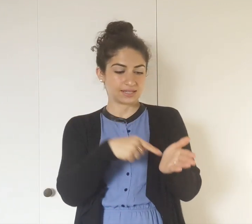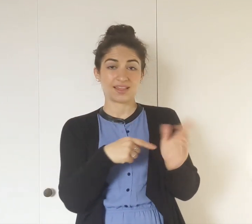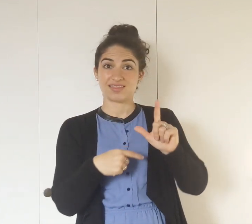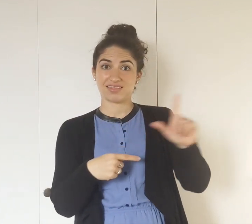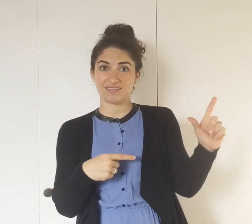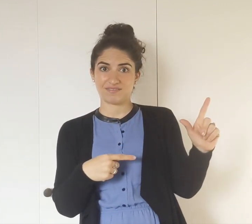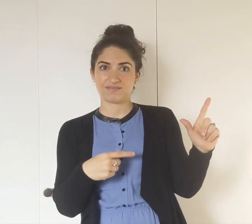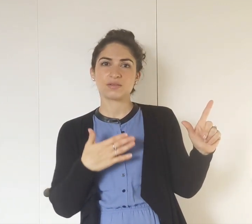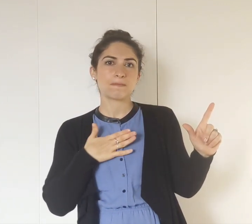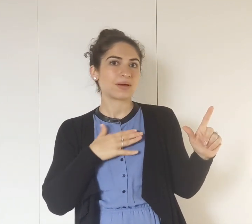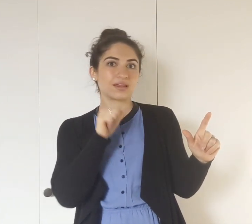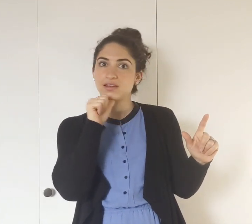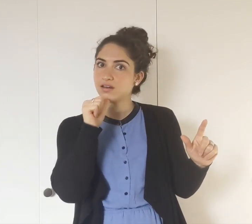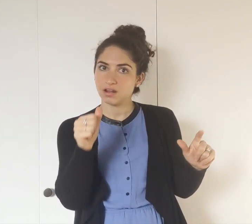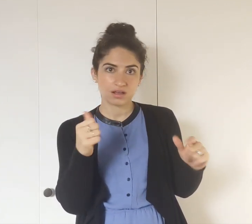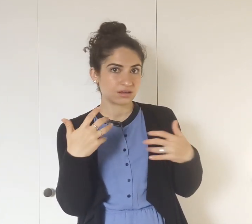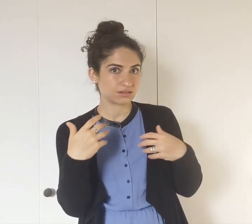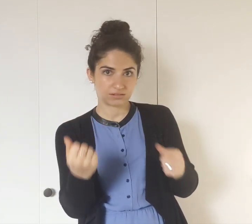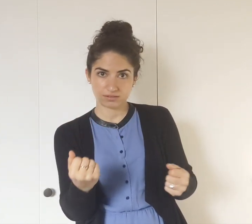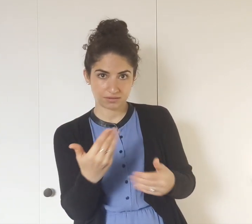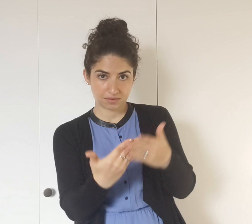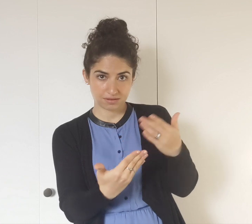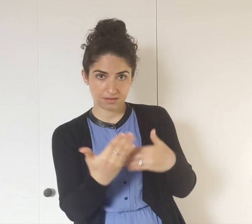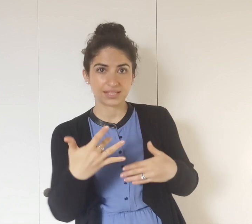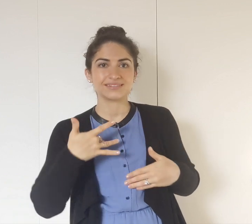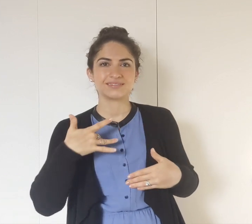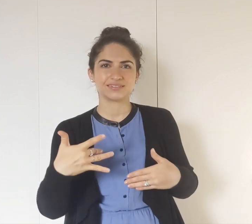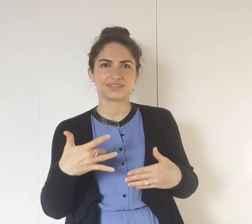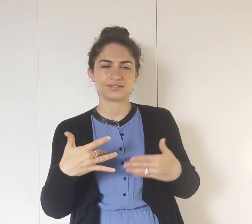See how the left hand is my non-dominant hand,